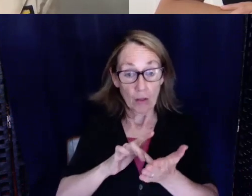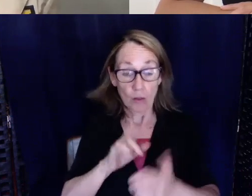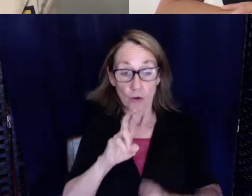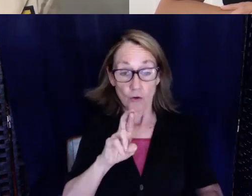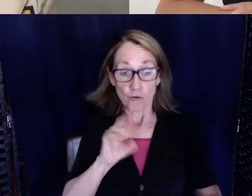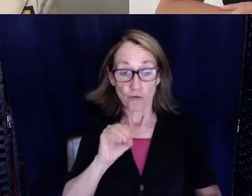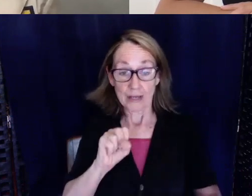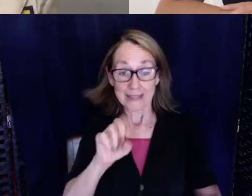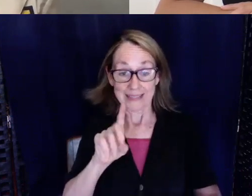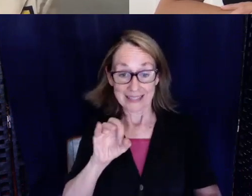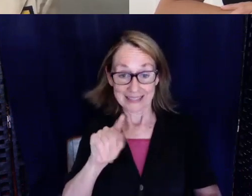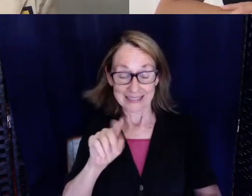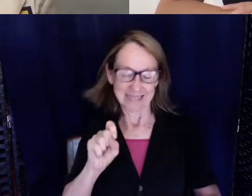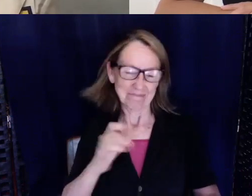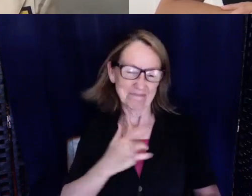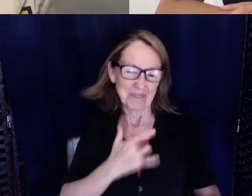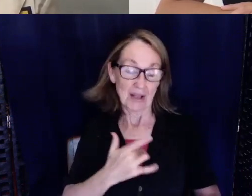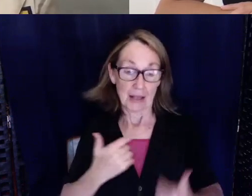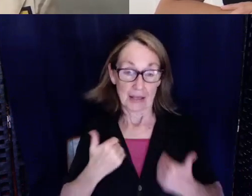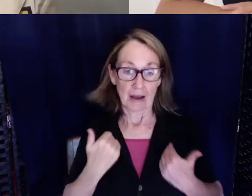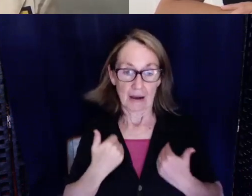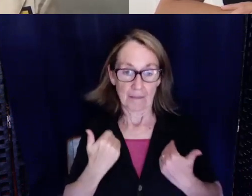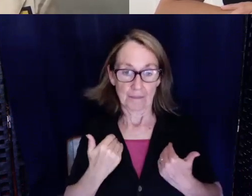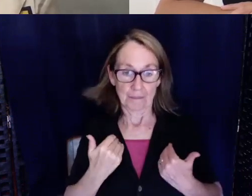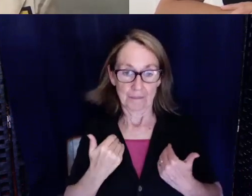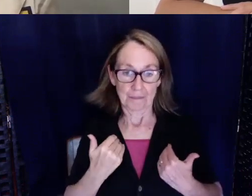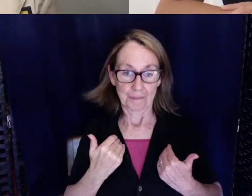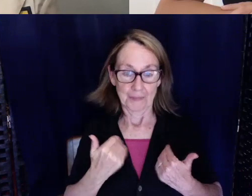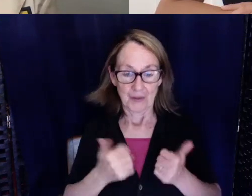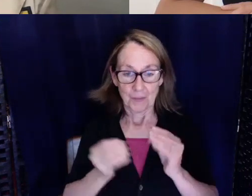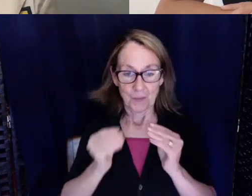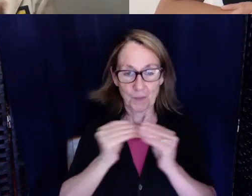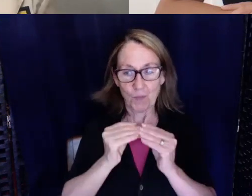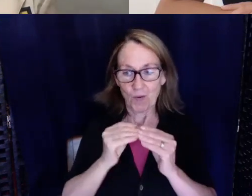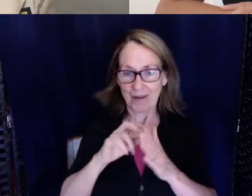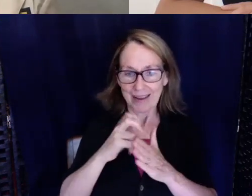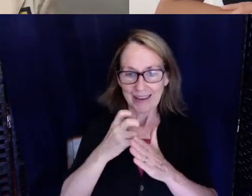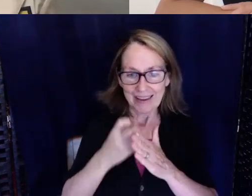So they're younger doctors and I guess they know more, intuitive with technology.